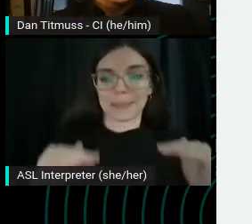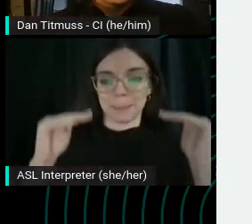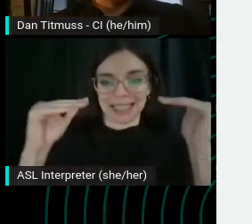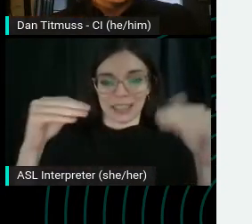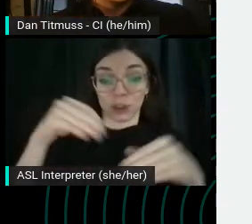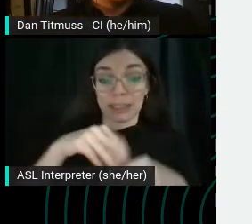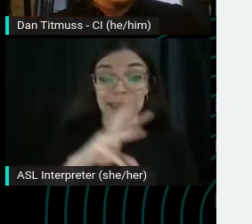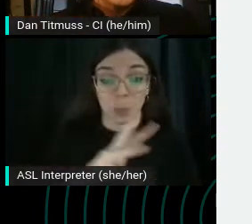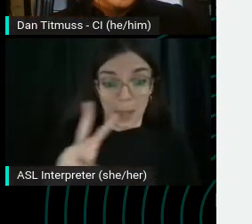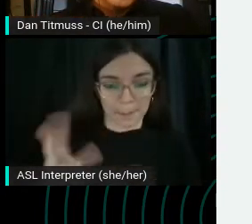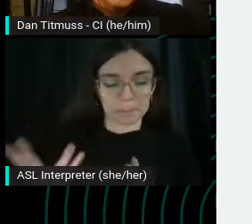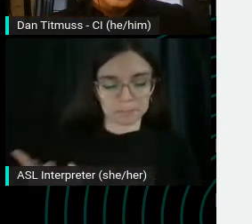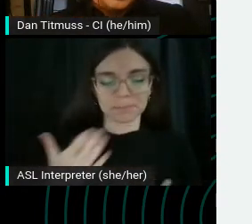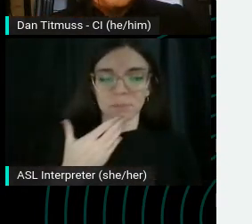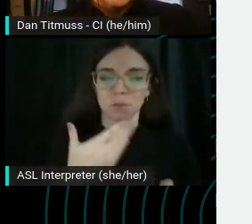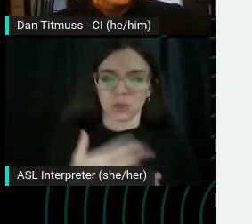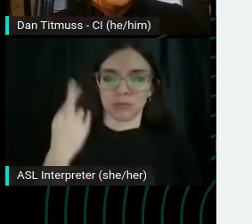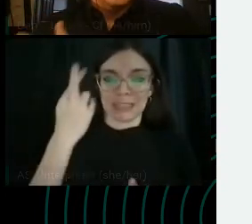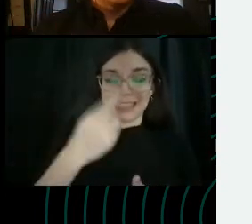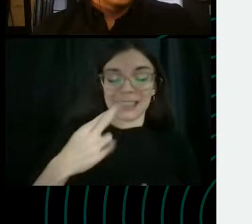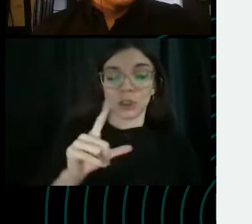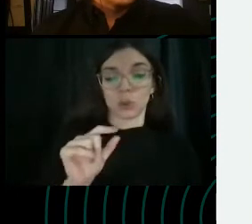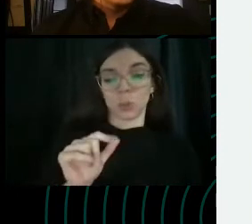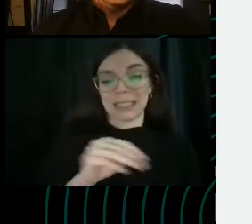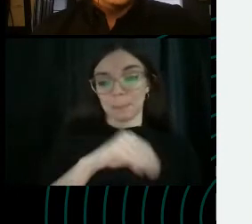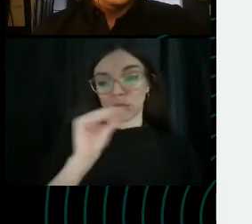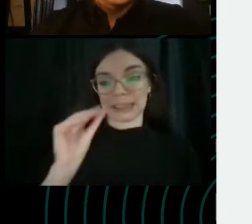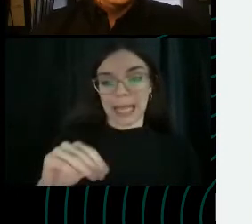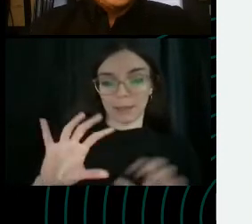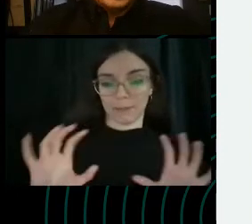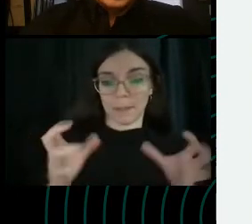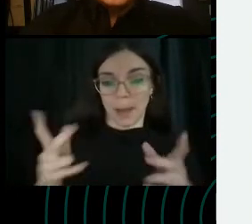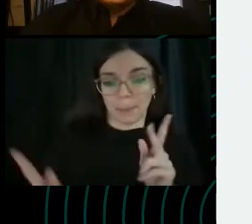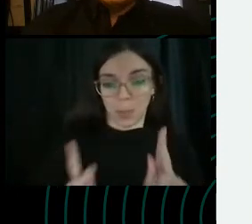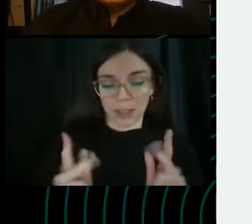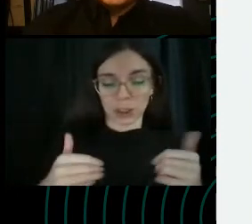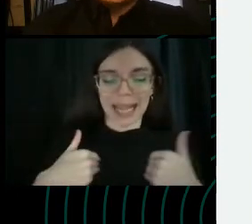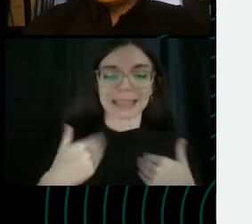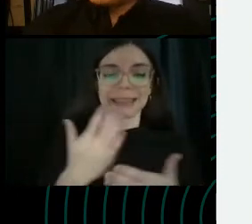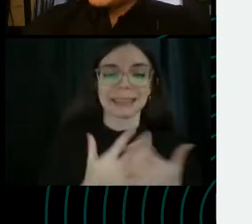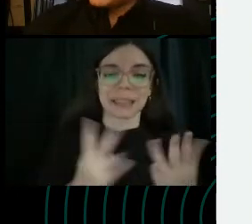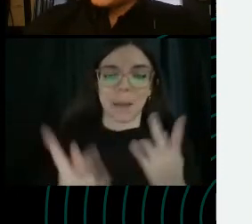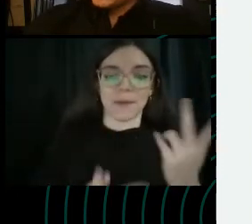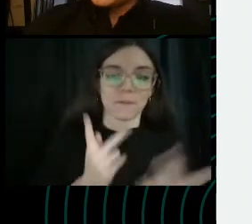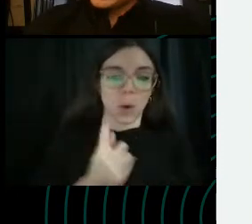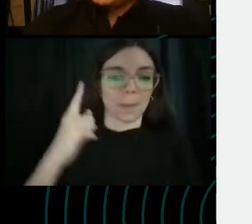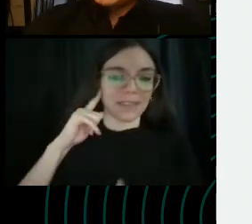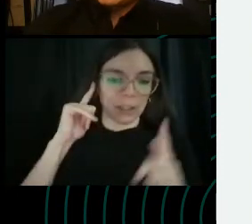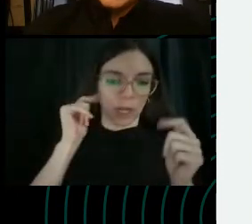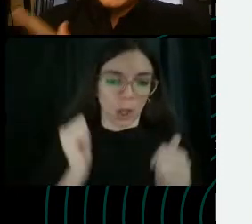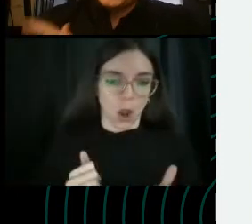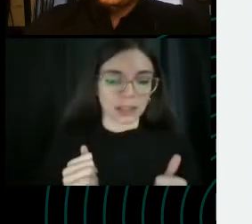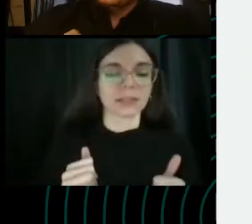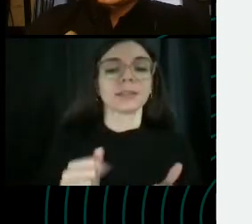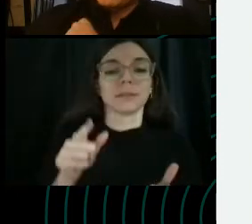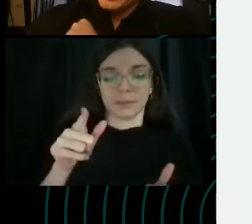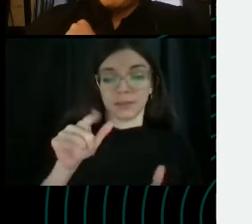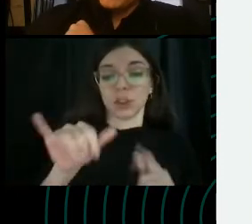20% of the population in the US has some form of hearing loss. YouTube provides automatic closed captions. They aren't always great.